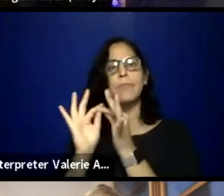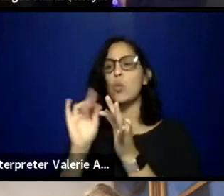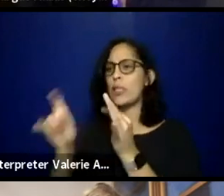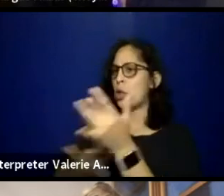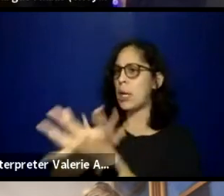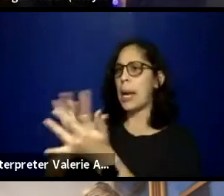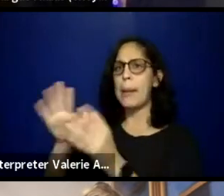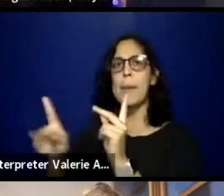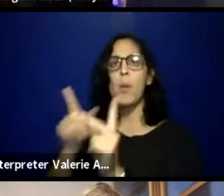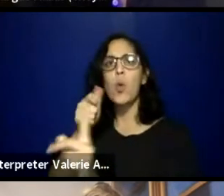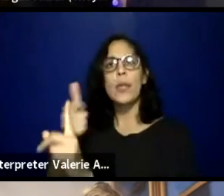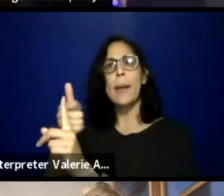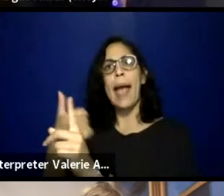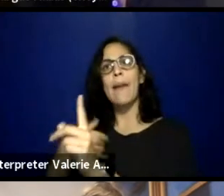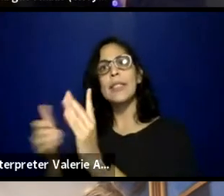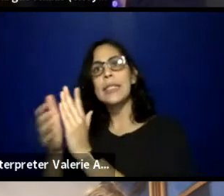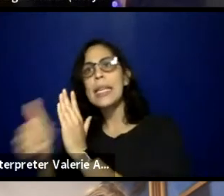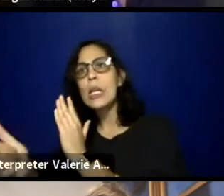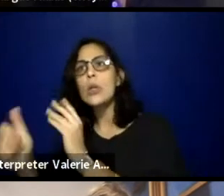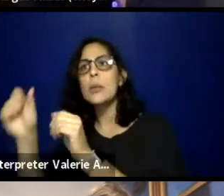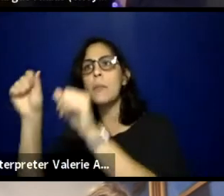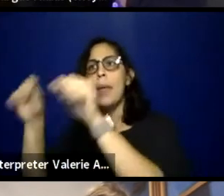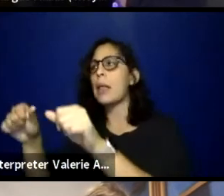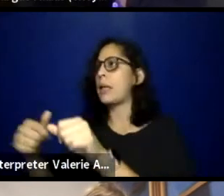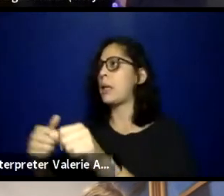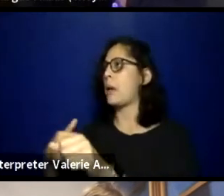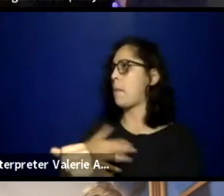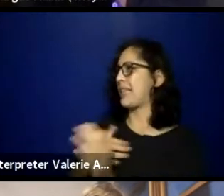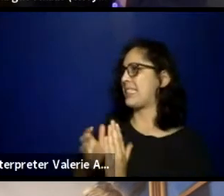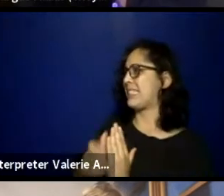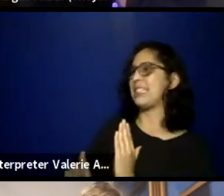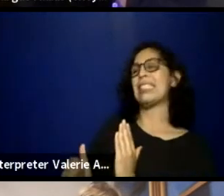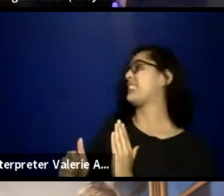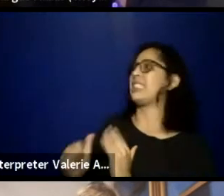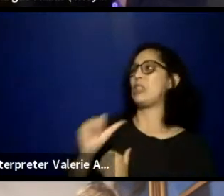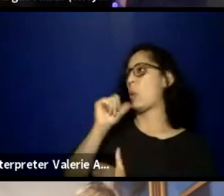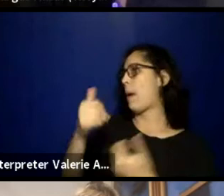that you may not either have, or you might not have the capacity to hold within your company.